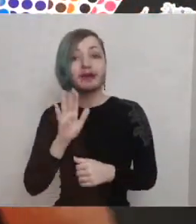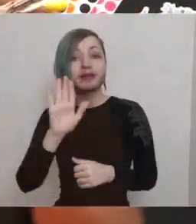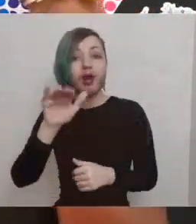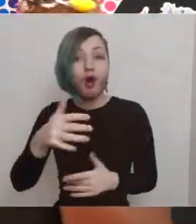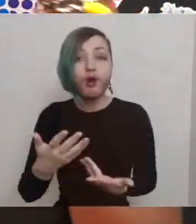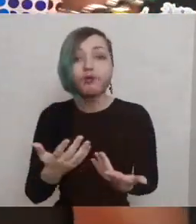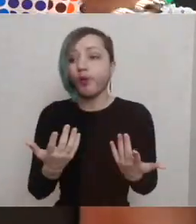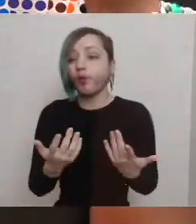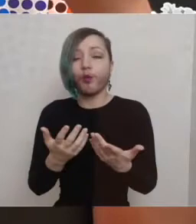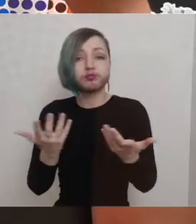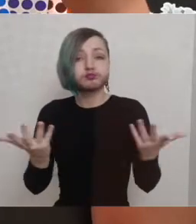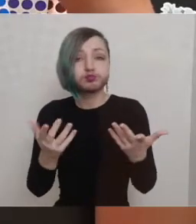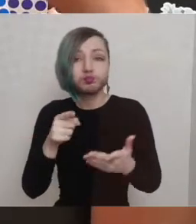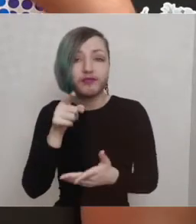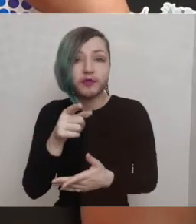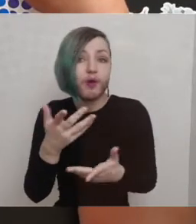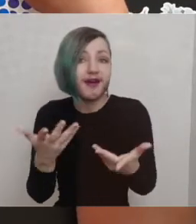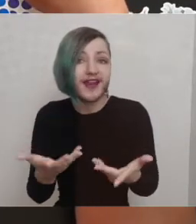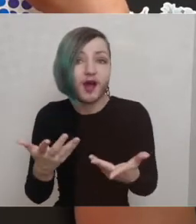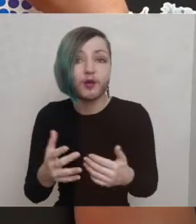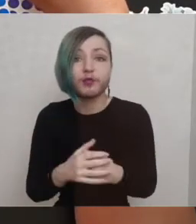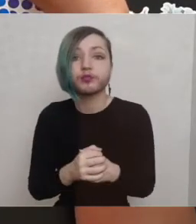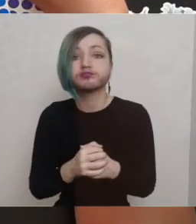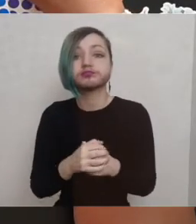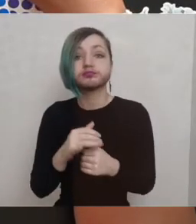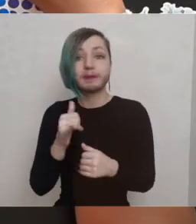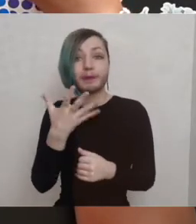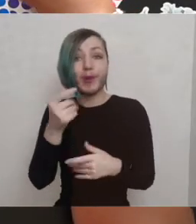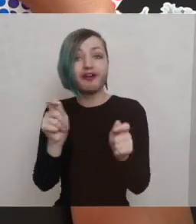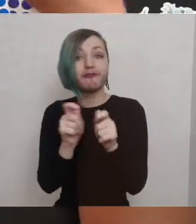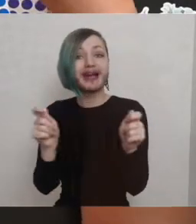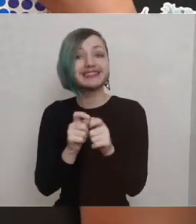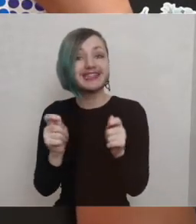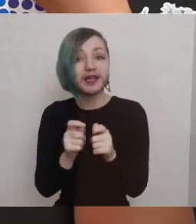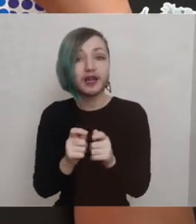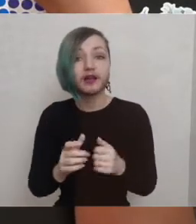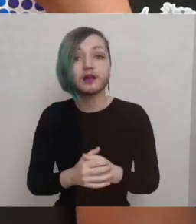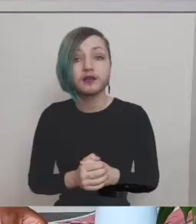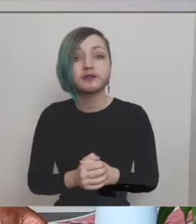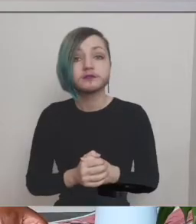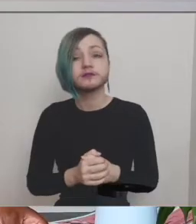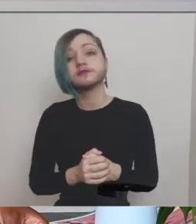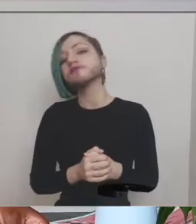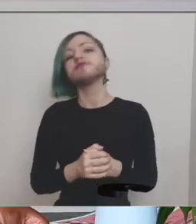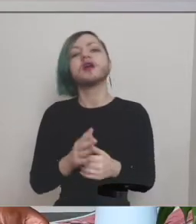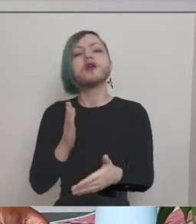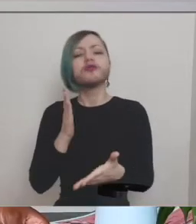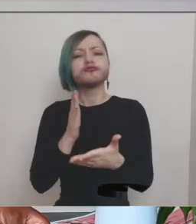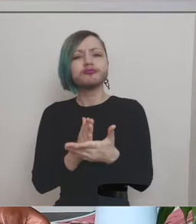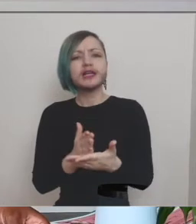are at the moment you may have some magazines and I really want you to just kind of just let things